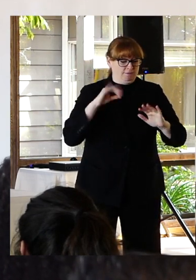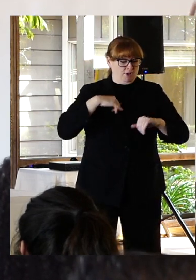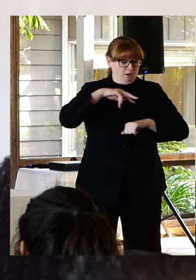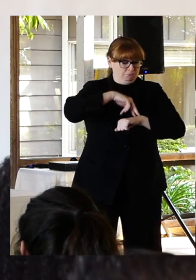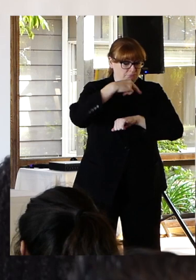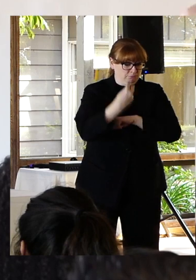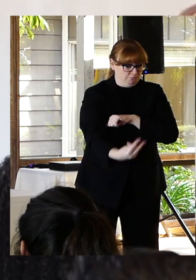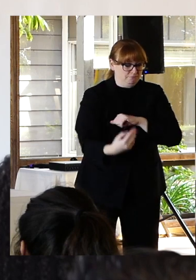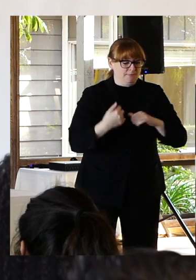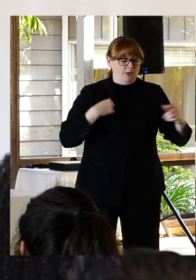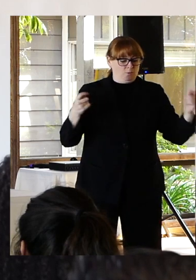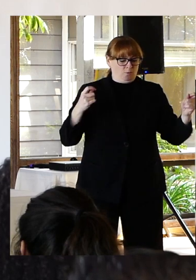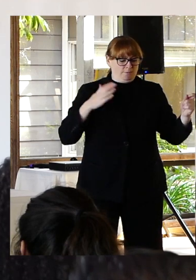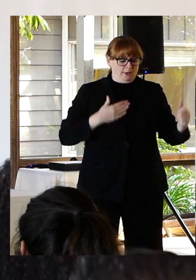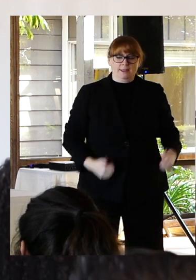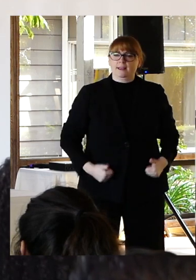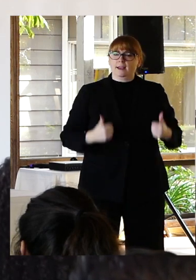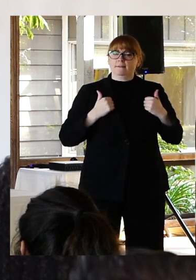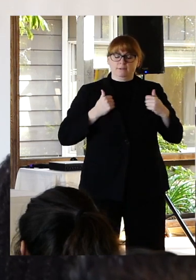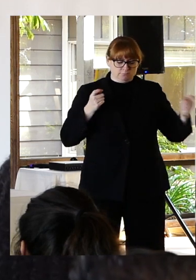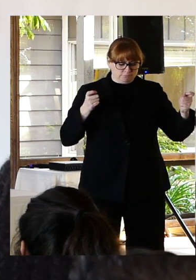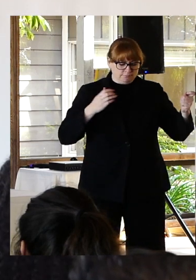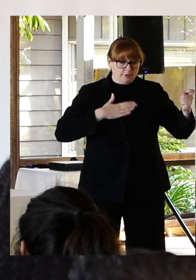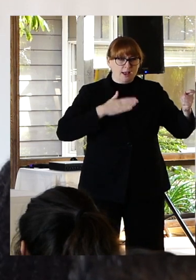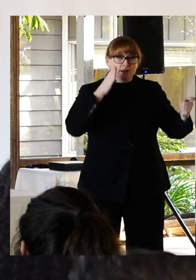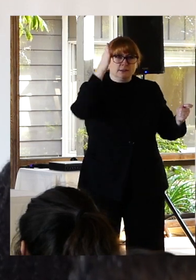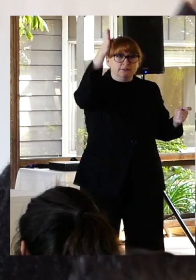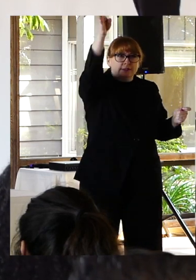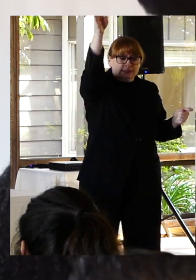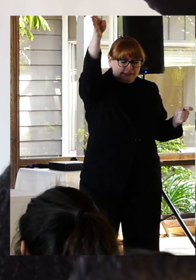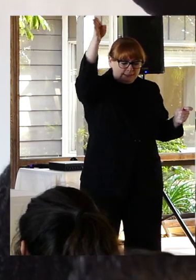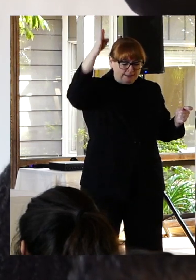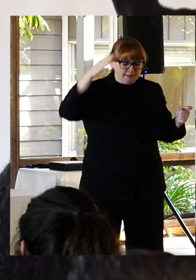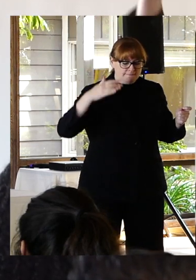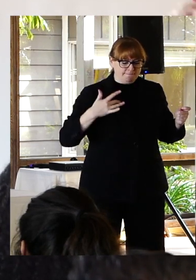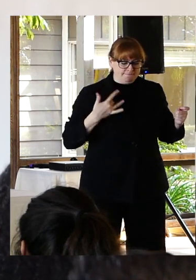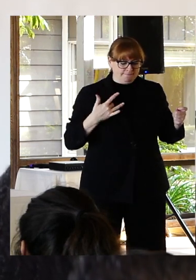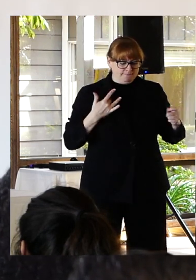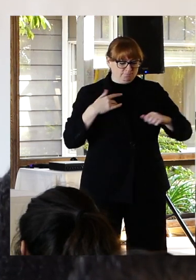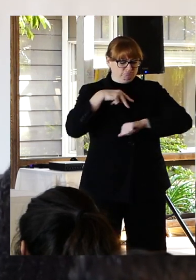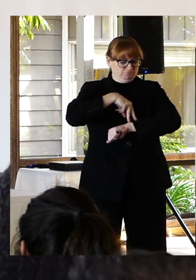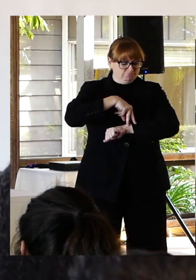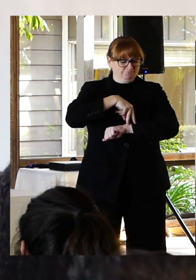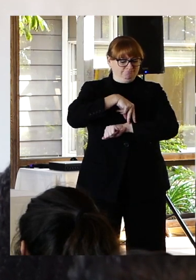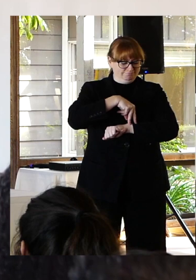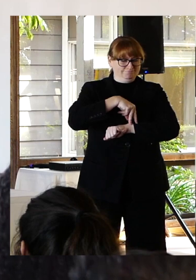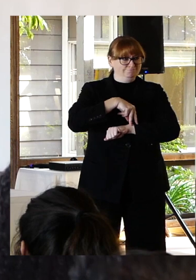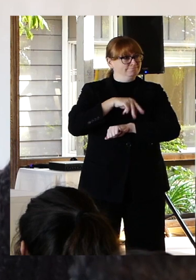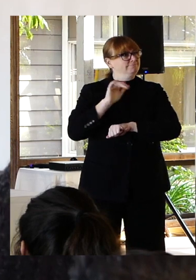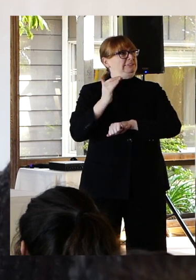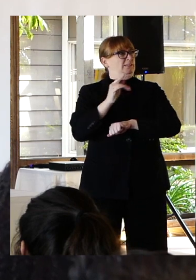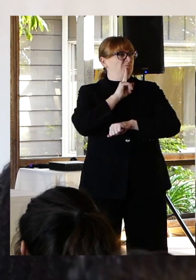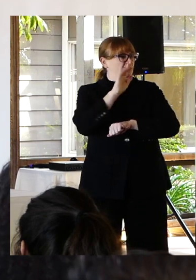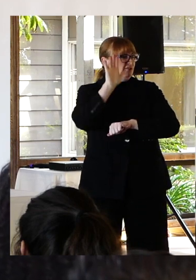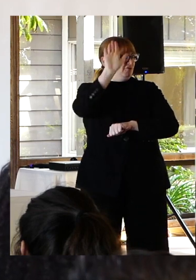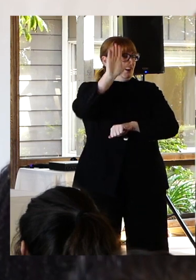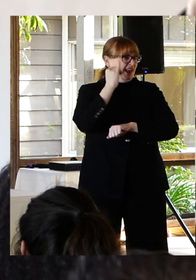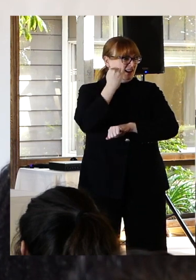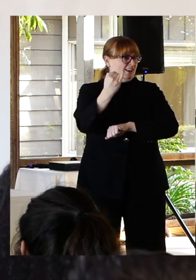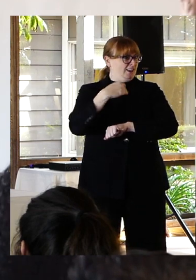and my destiny And it seemed. Like a really great idea. I walked to the